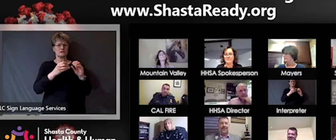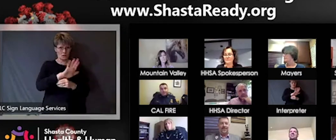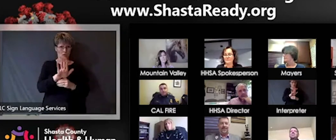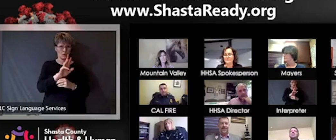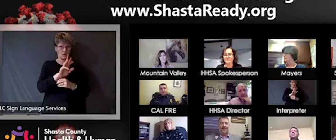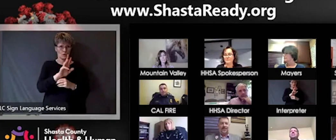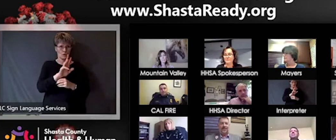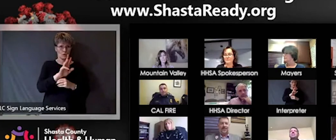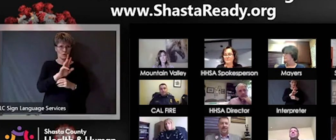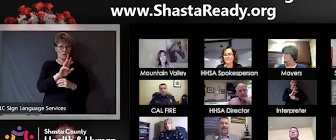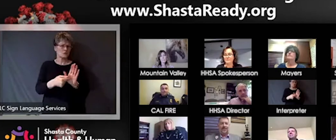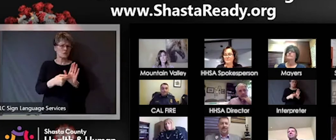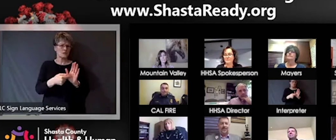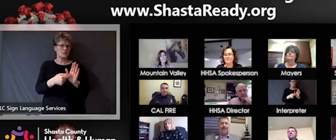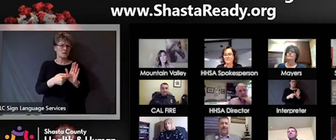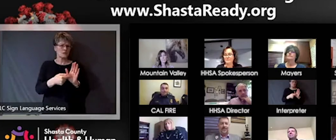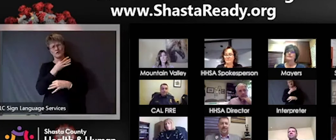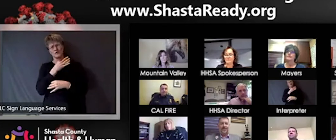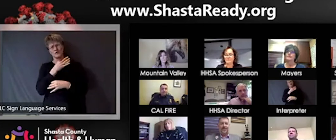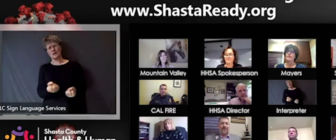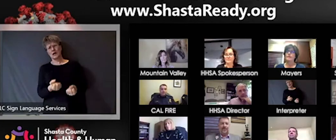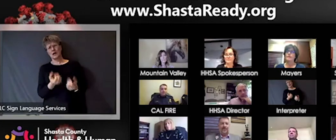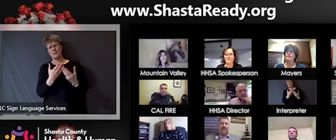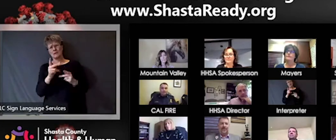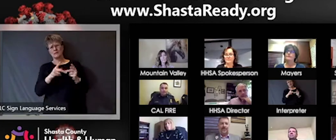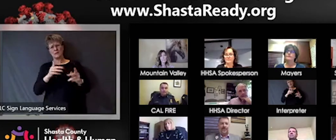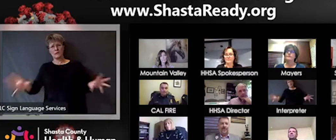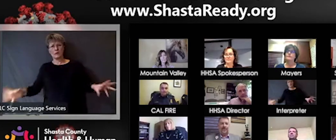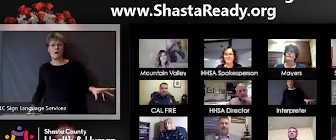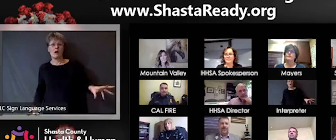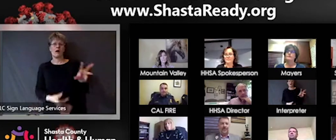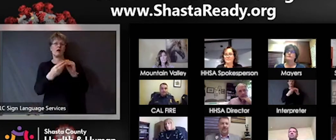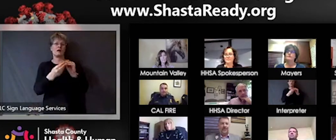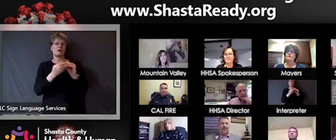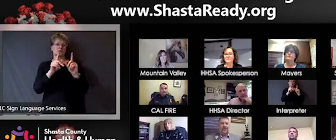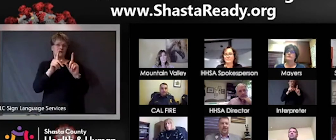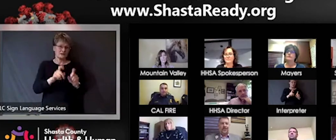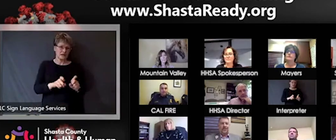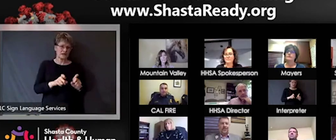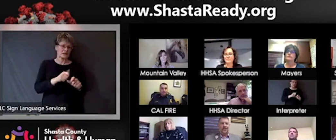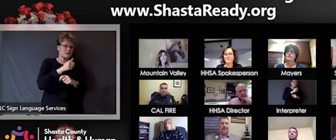many people have actually been tested overall, both private and public, you know